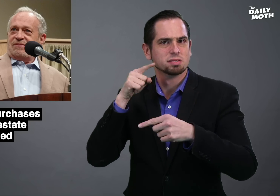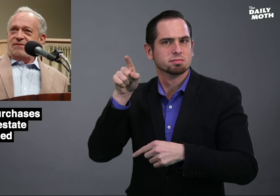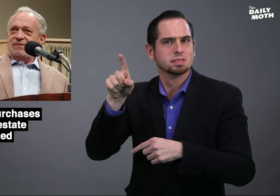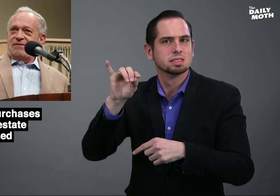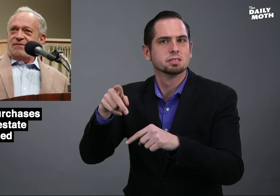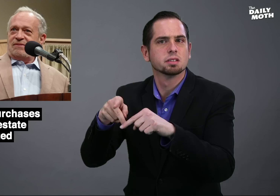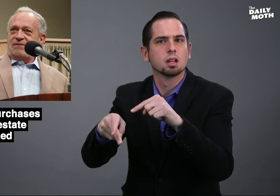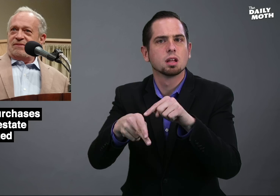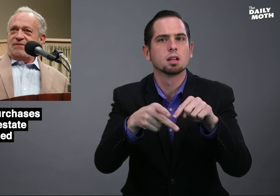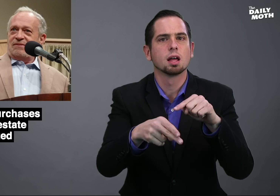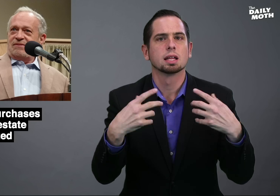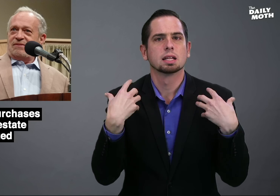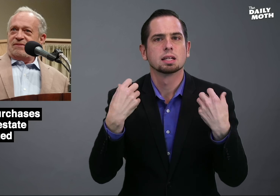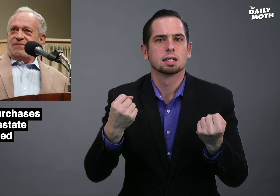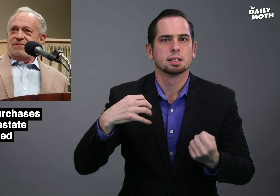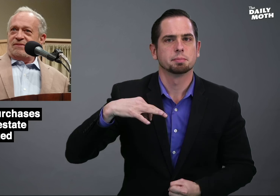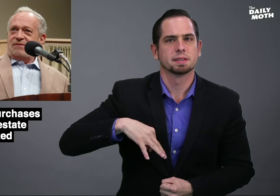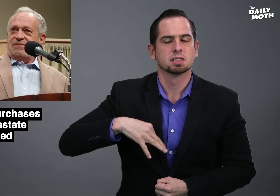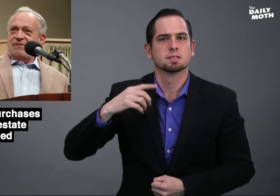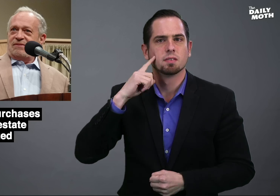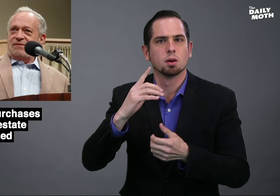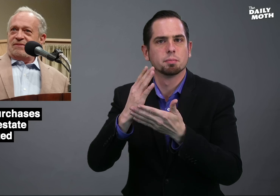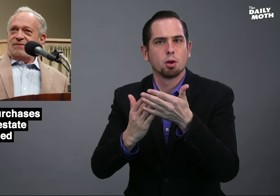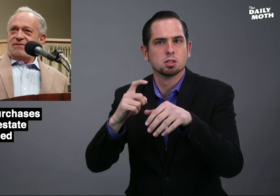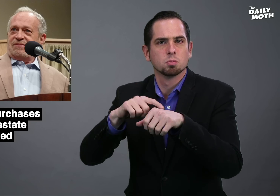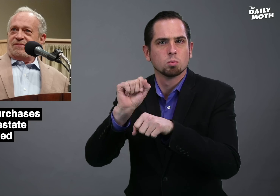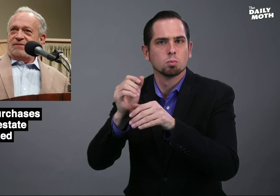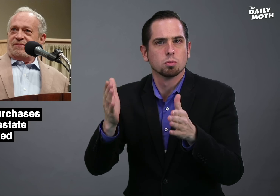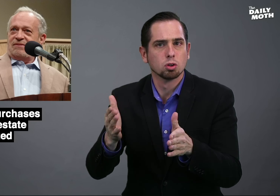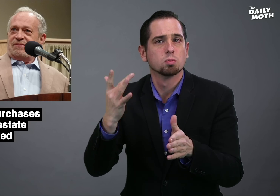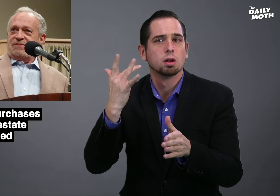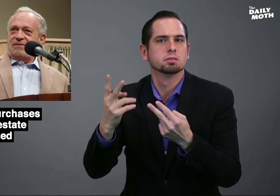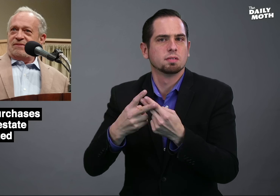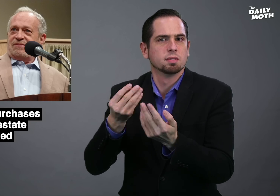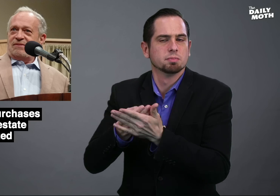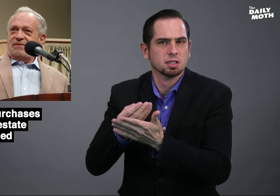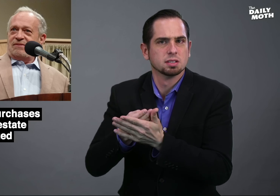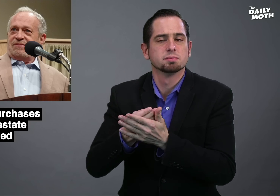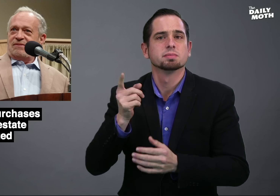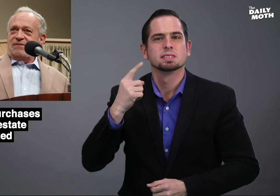"cut health benefits for part-time workers to save money."